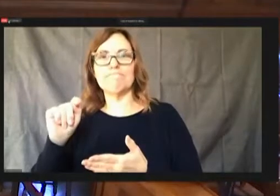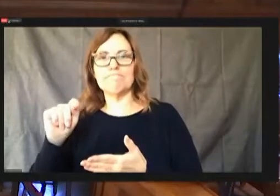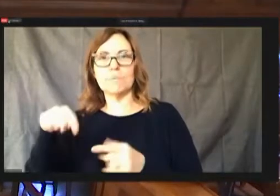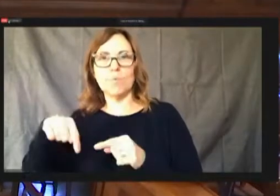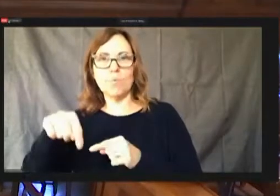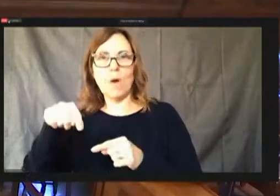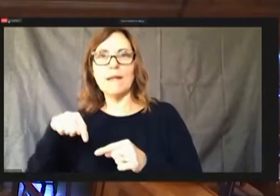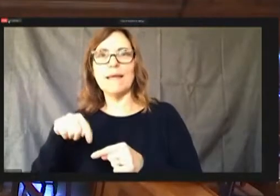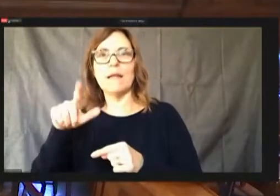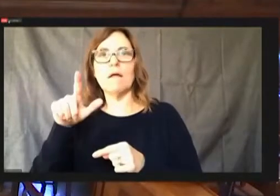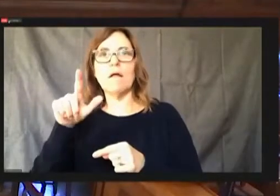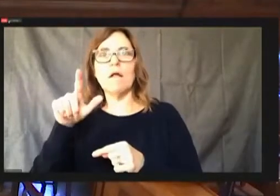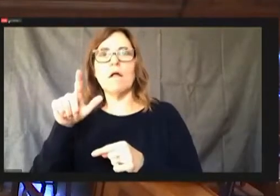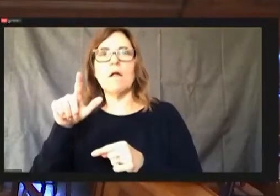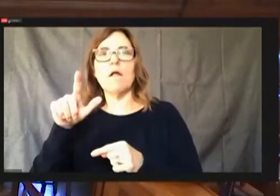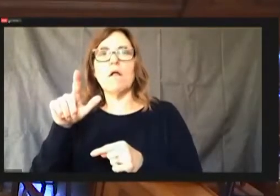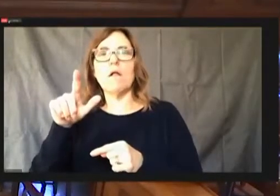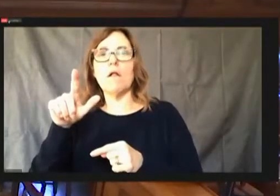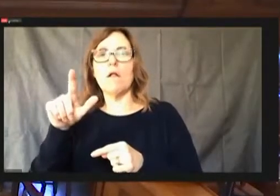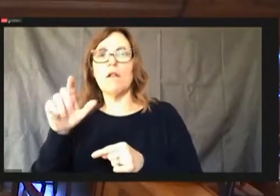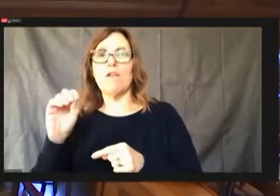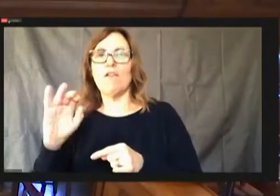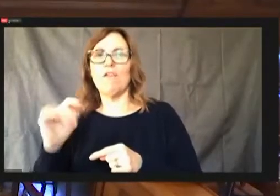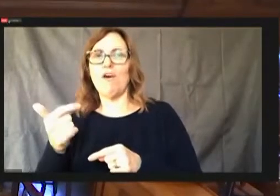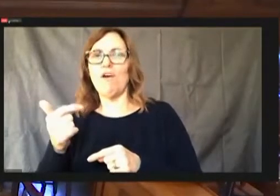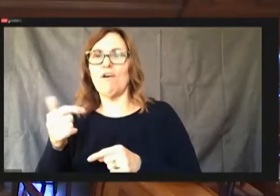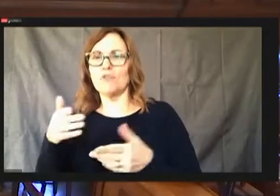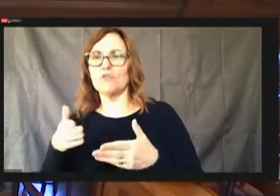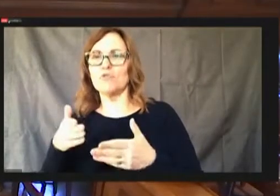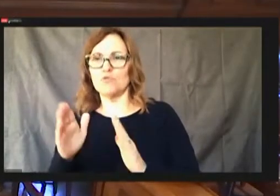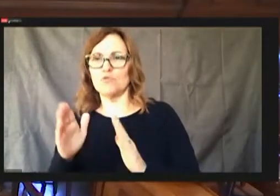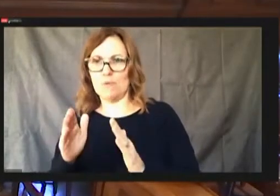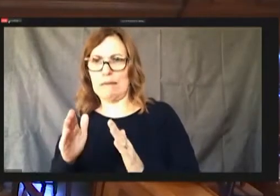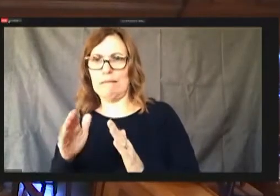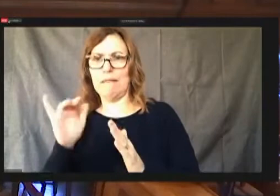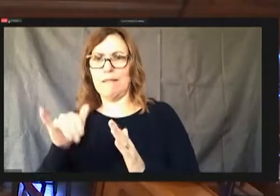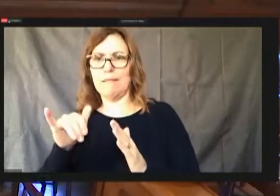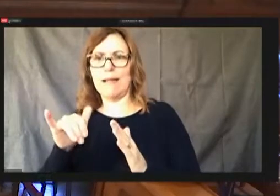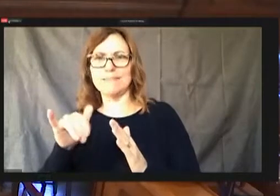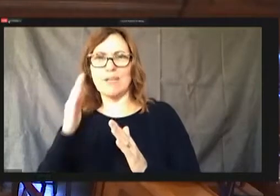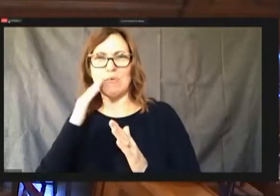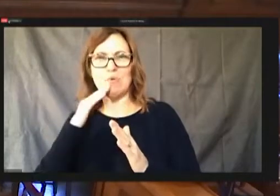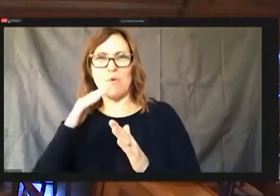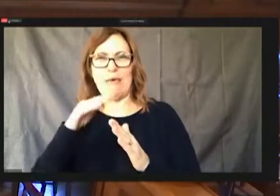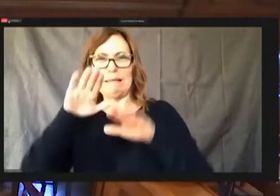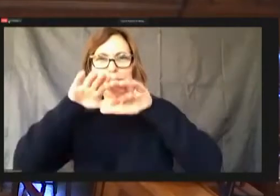up for discussion for probably several decades and I know Kazmir bells painfully aware of